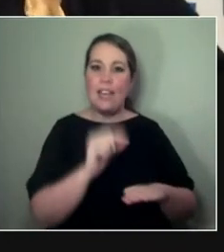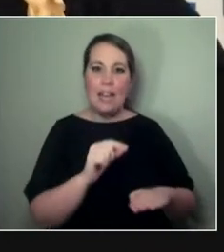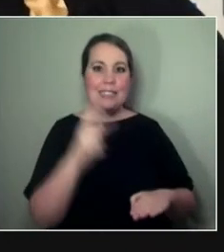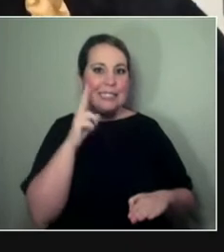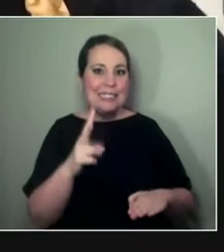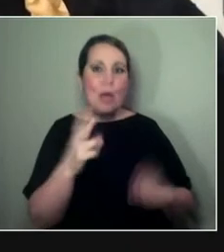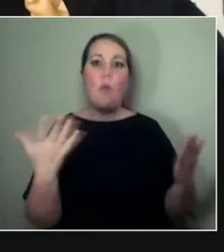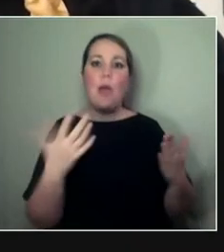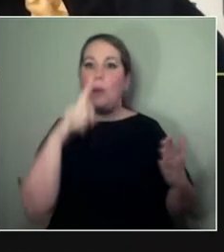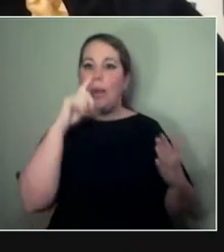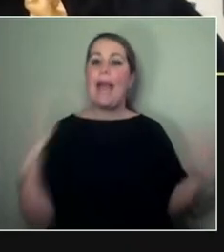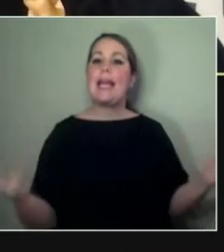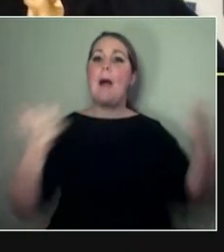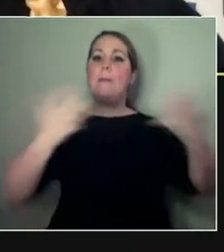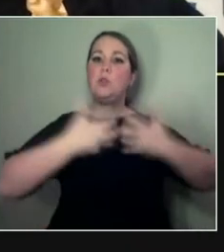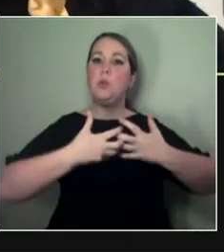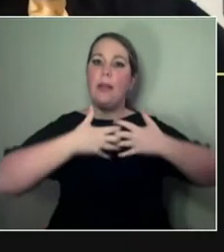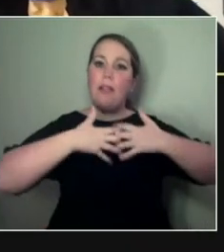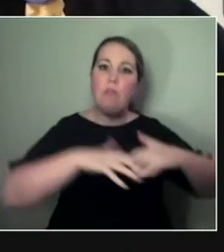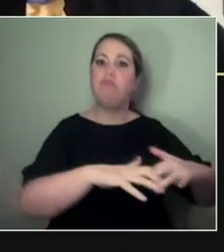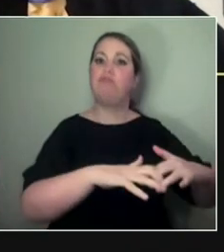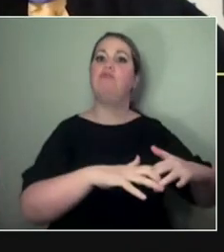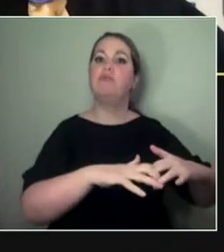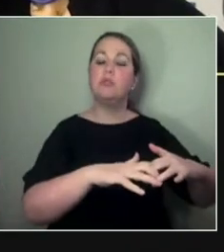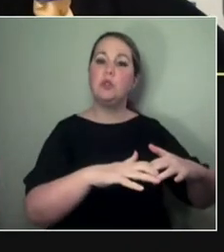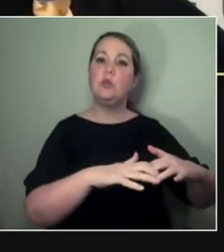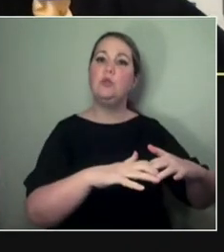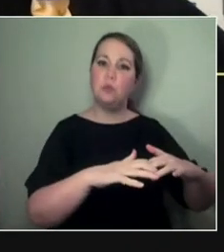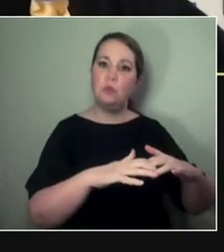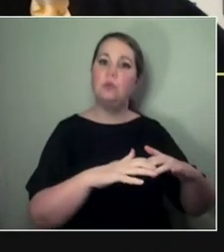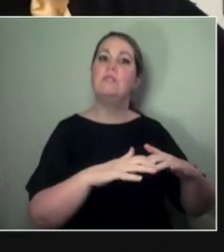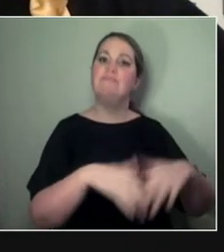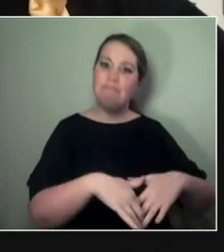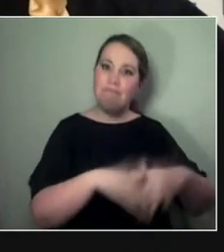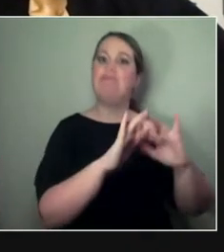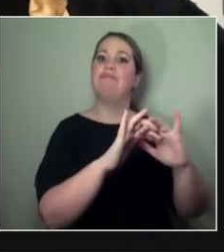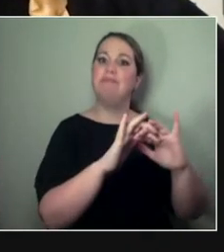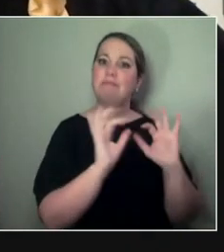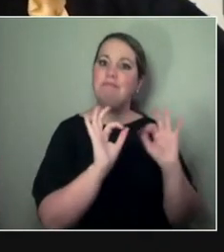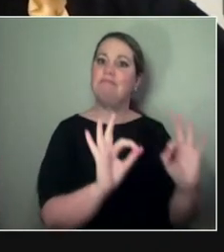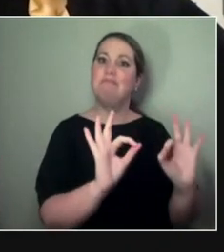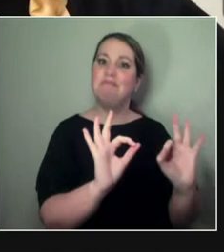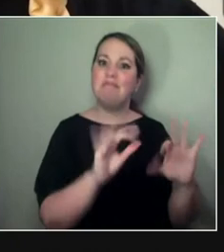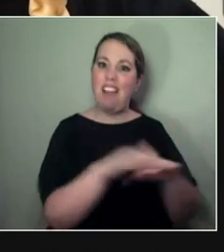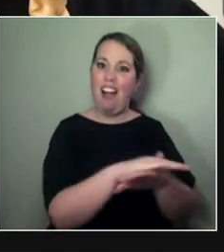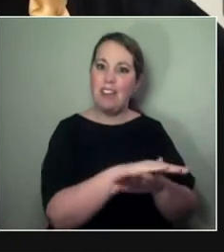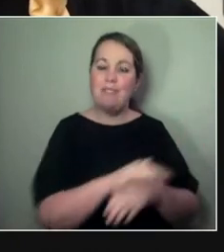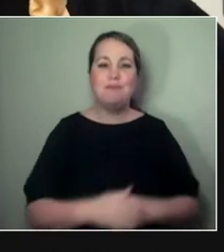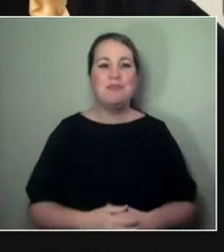Brilliant. I think that's a brilliant piece of advice. (CHUCKLES) - It's so great to talk to you again. - Yeah, thank you.